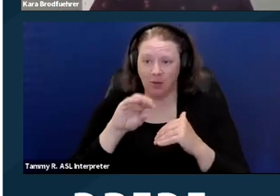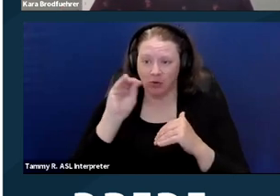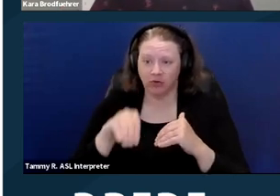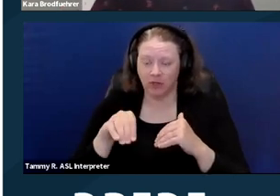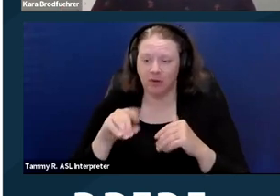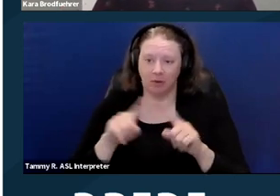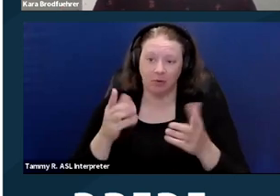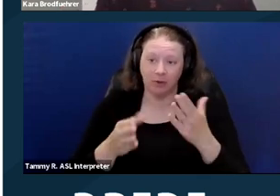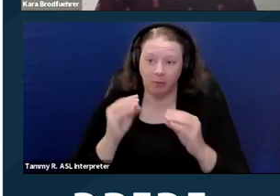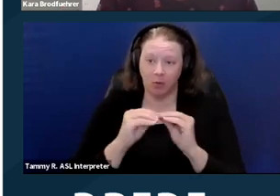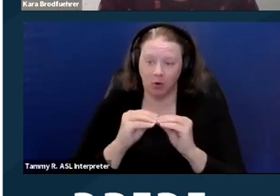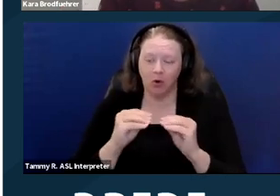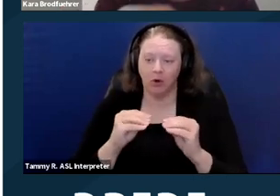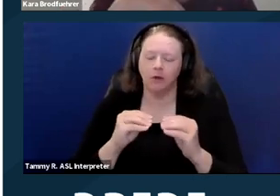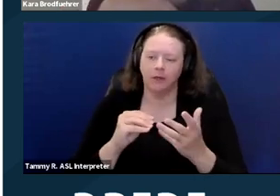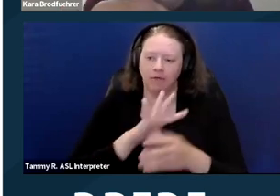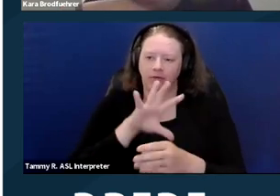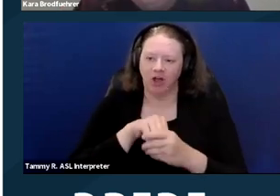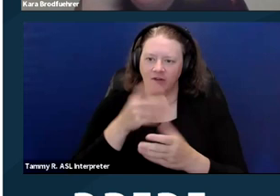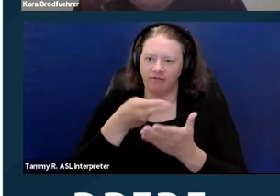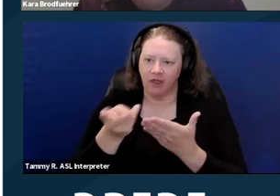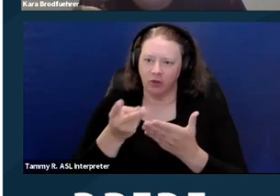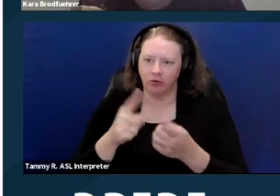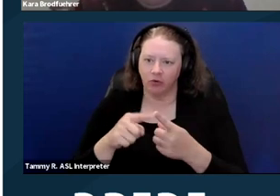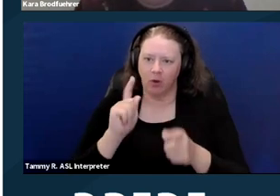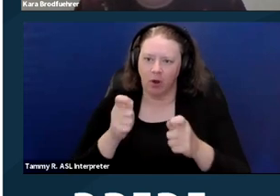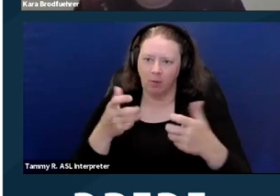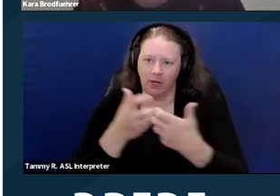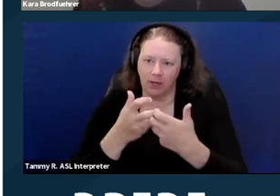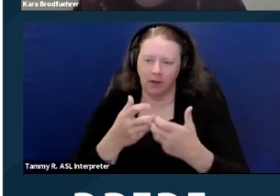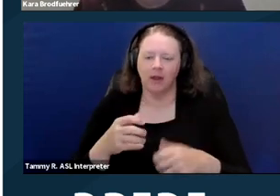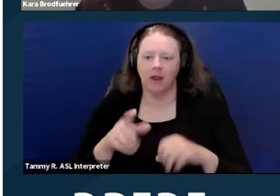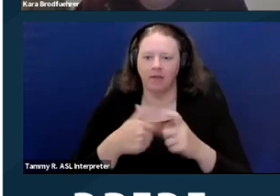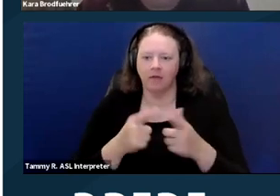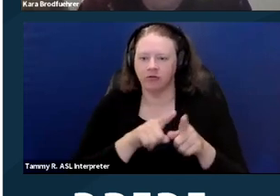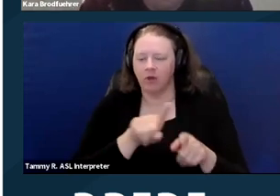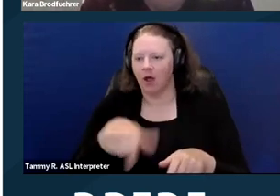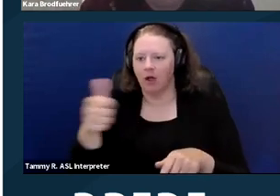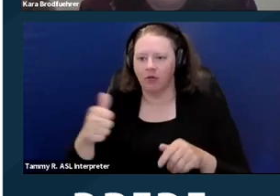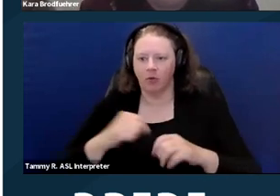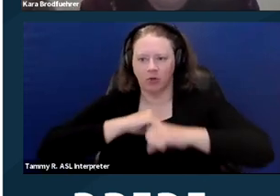involve the failure to accommodate. And then there's other protected characteristics as well. Next slide.